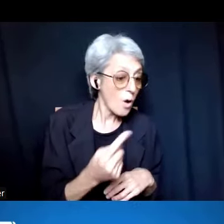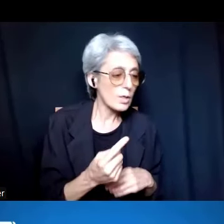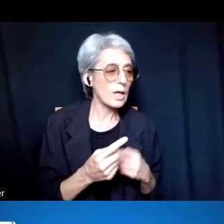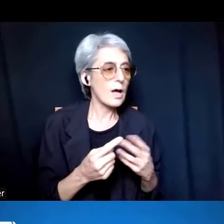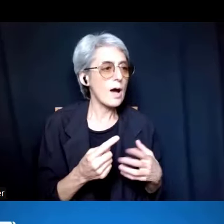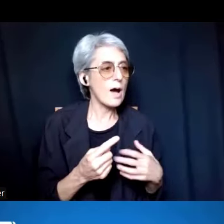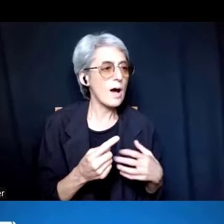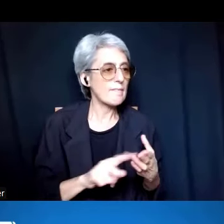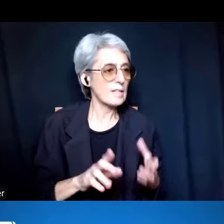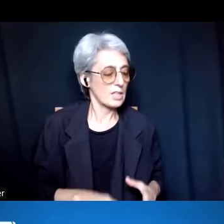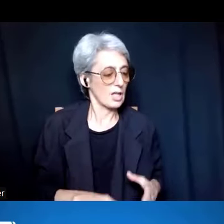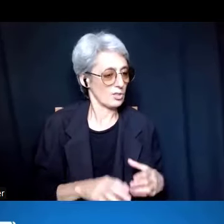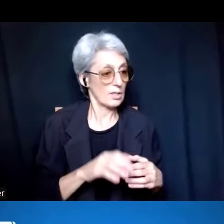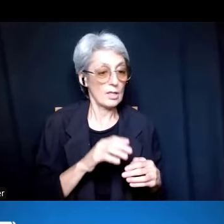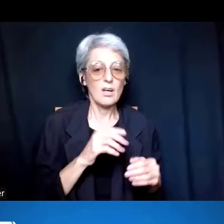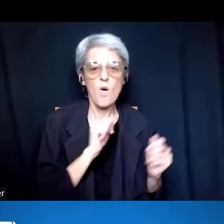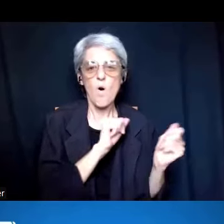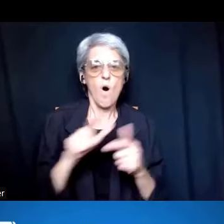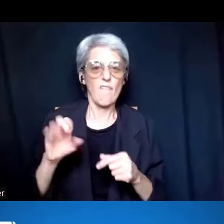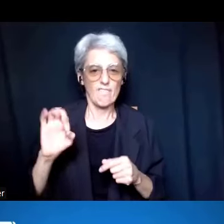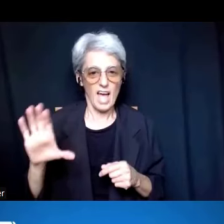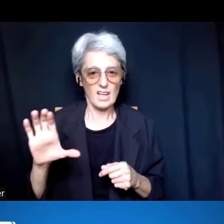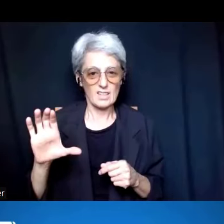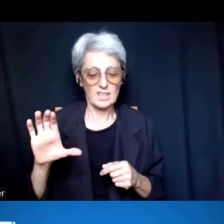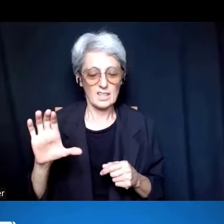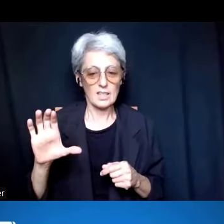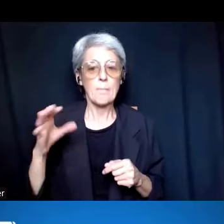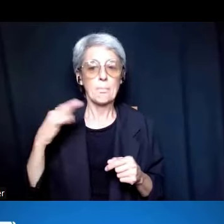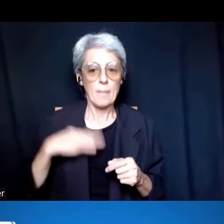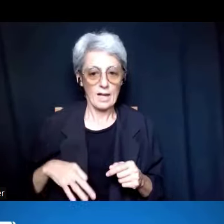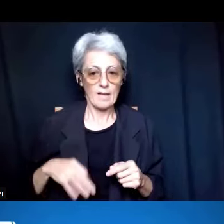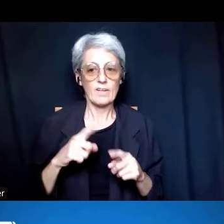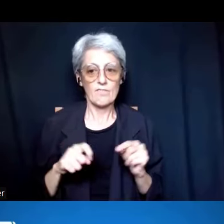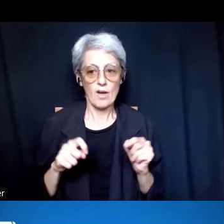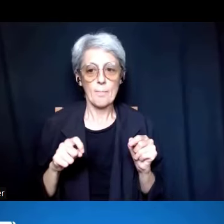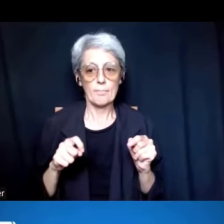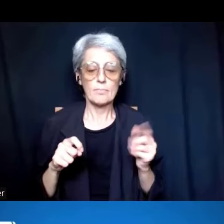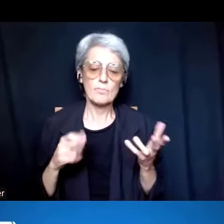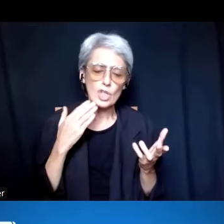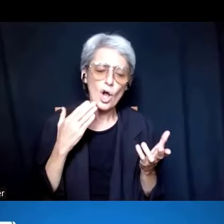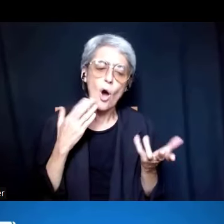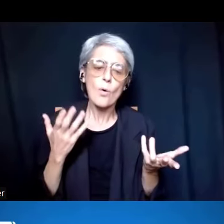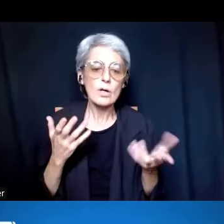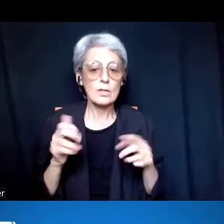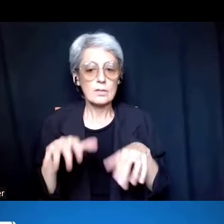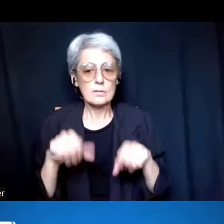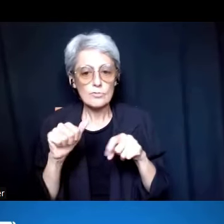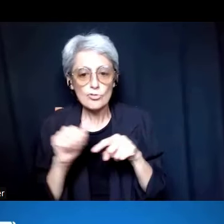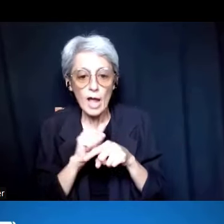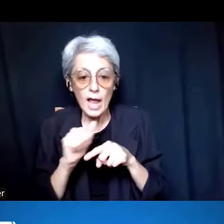but all faculty benefit from being trained, and professional development,